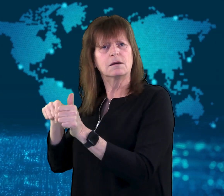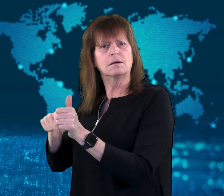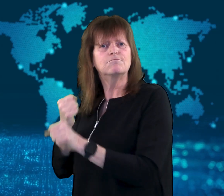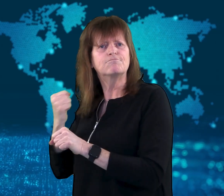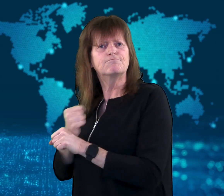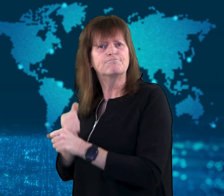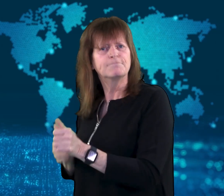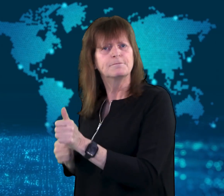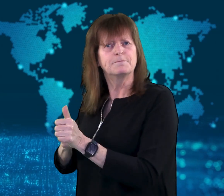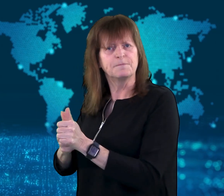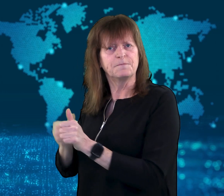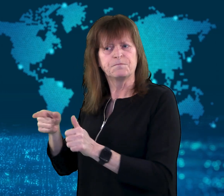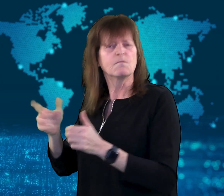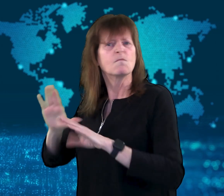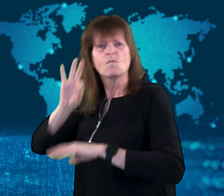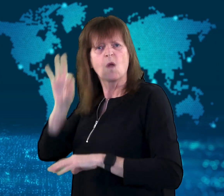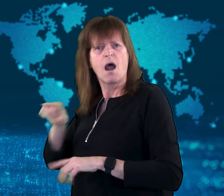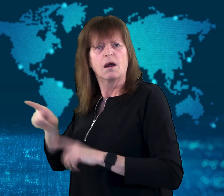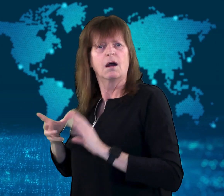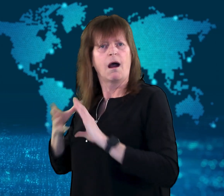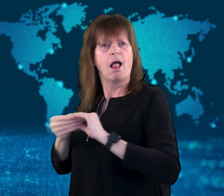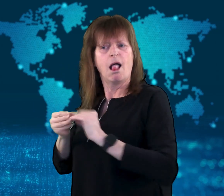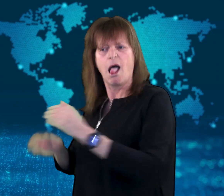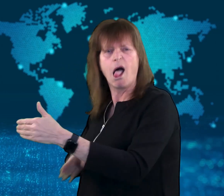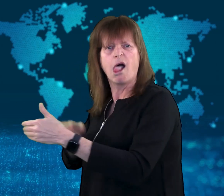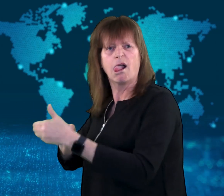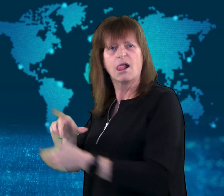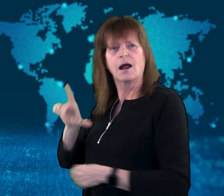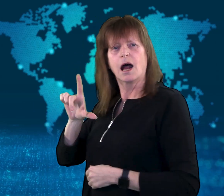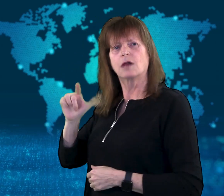for his anti-LGBTQ+ comments.